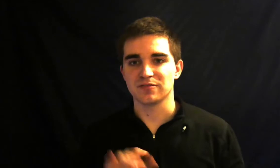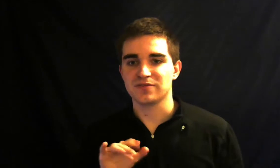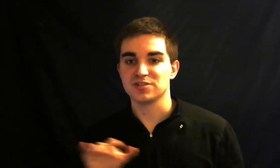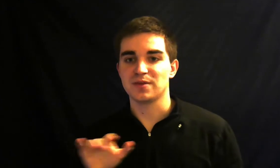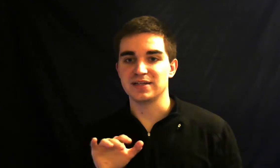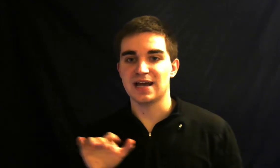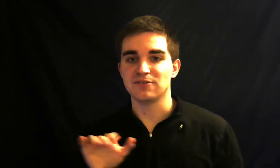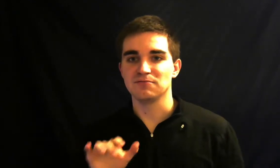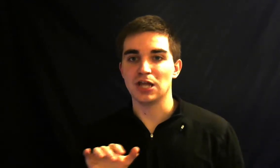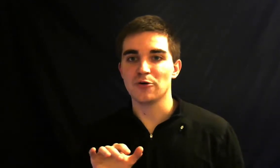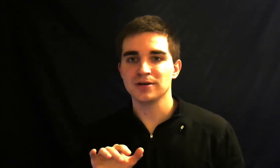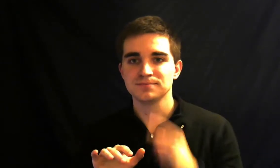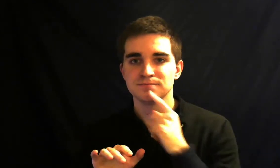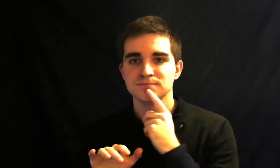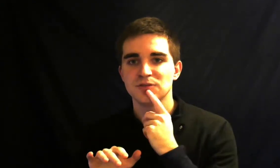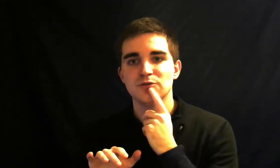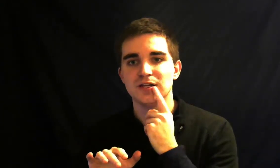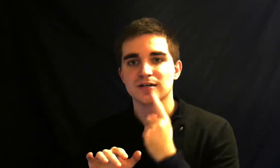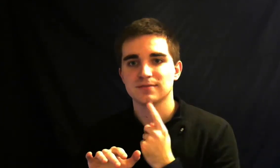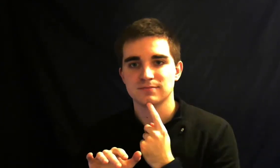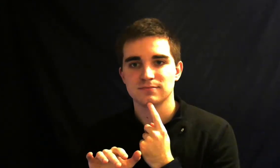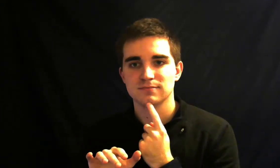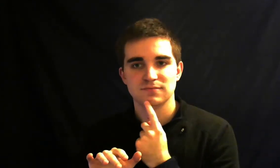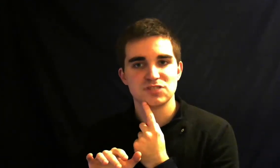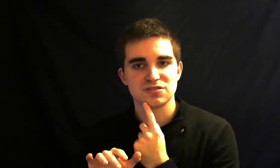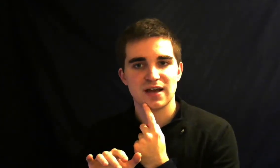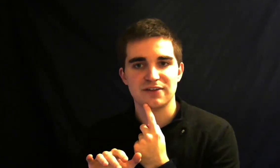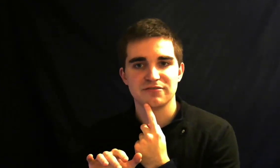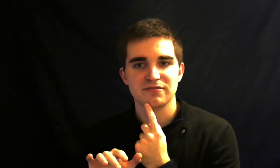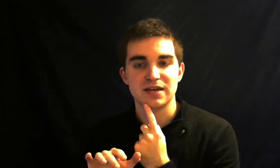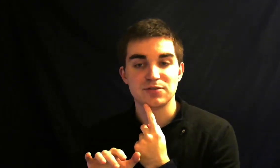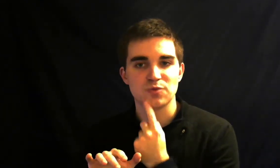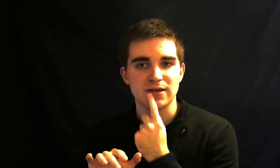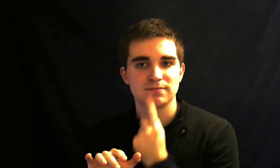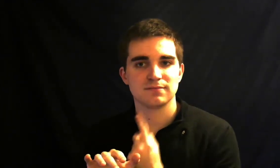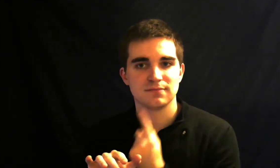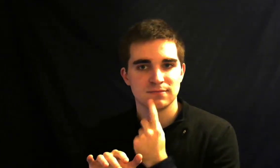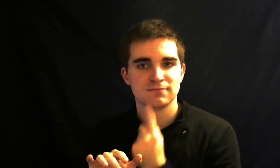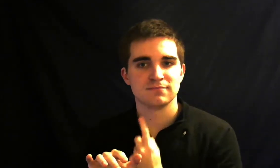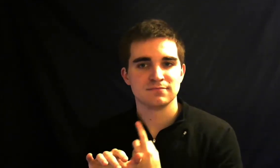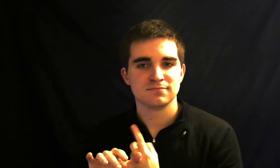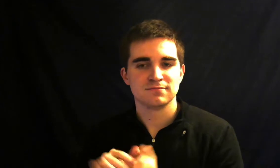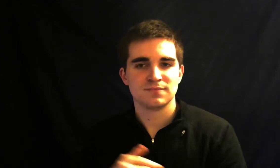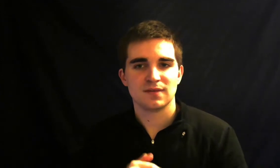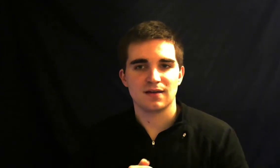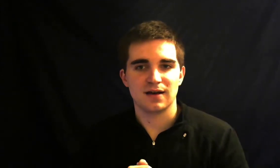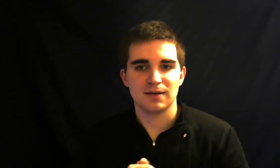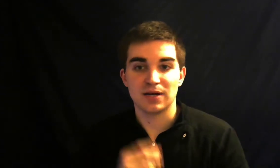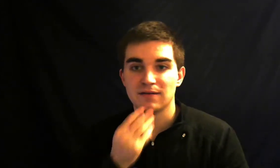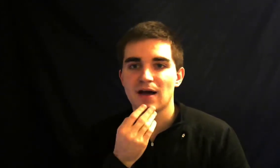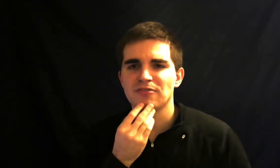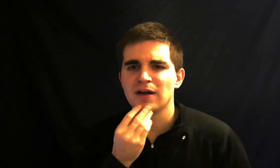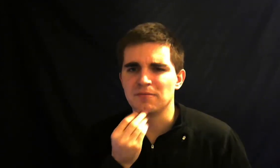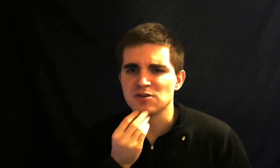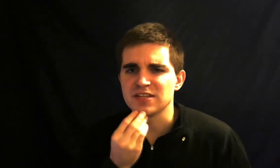fingerspelling down lower you would look just kind of in between but mostly the